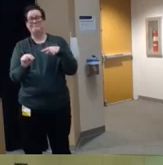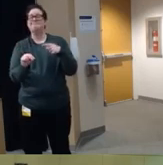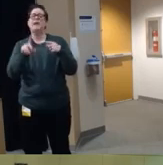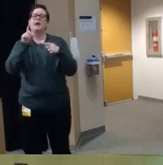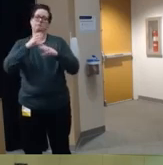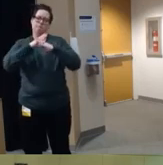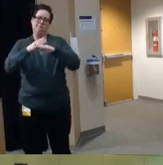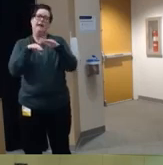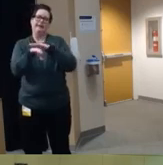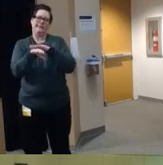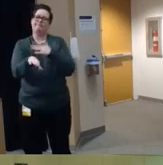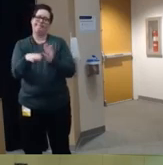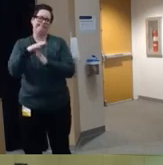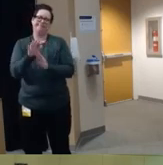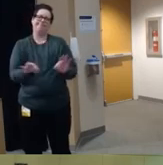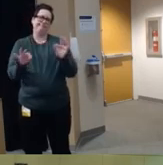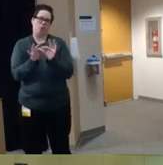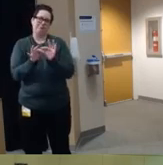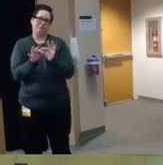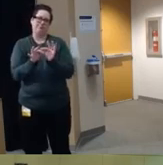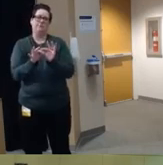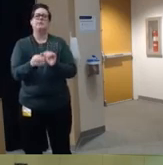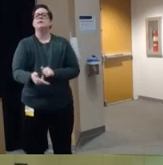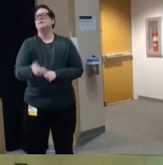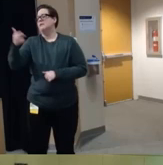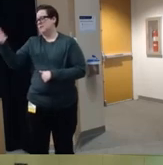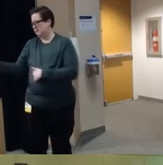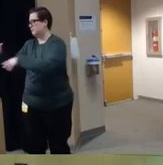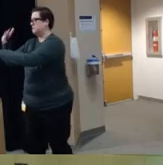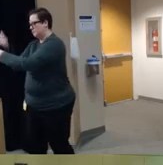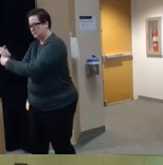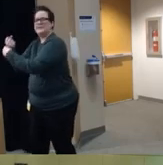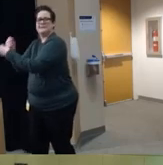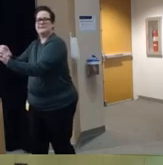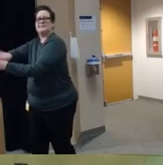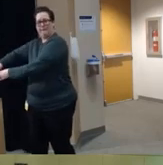key we need to make sure that Firearms are stored securely um the American Academy of